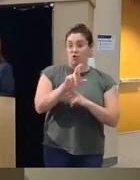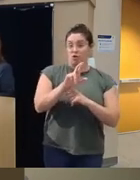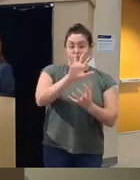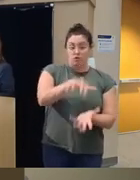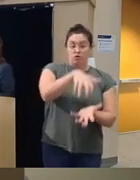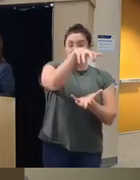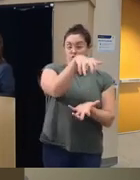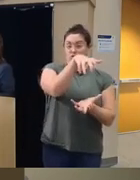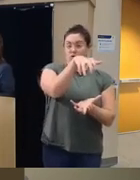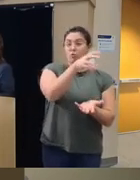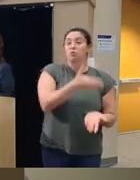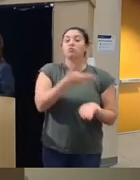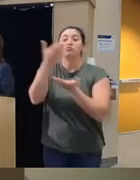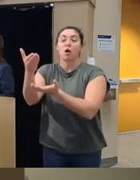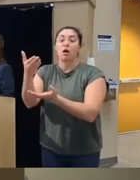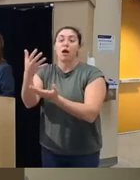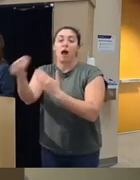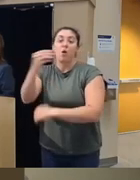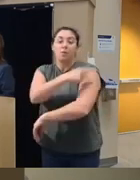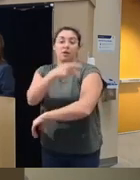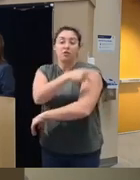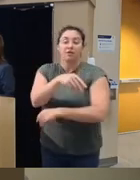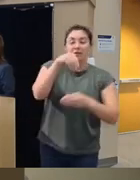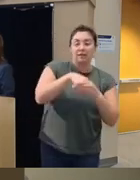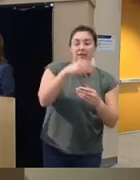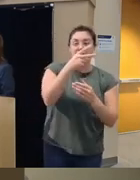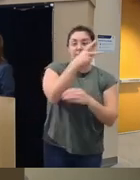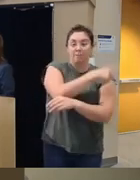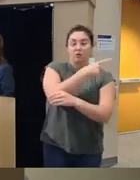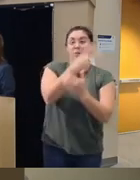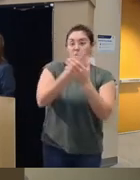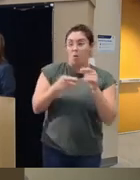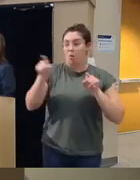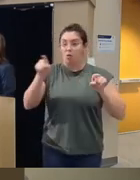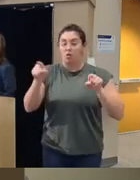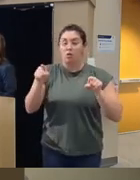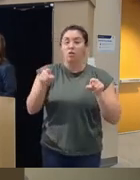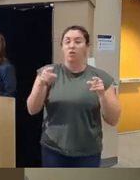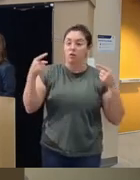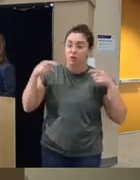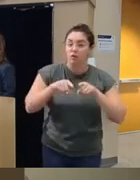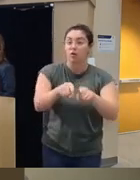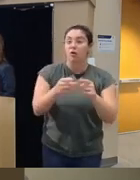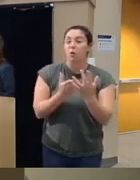took it to outpatients and to inpatients and had them do some of the sessions and rate like tell